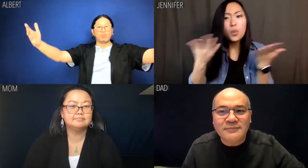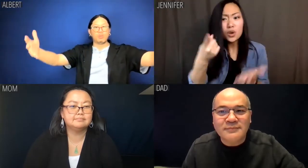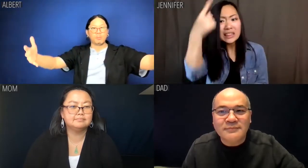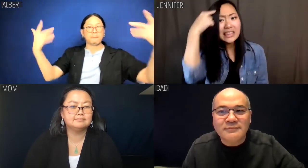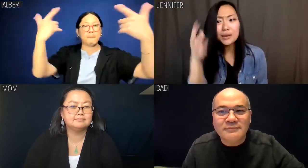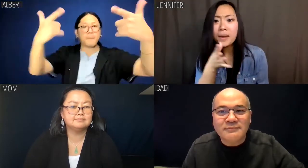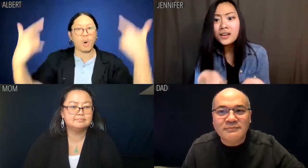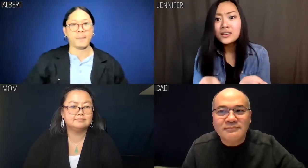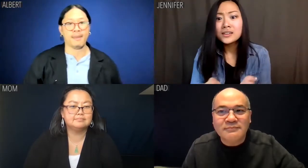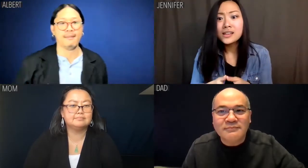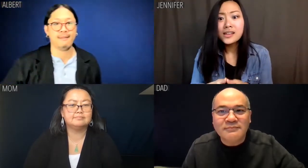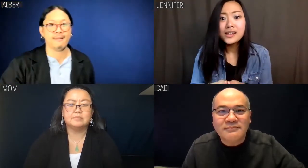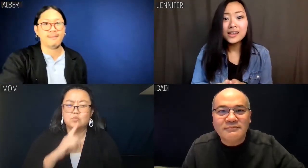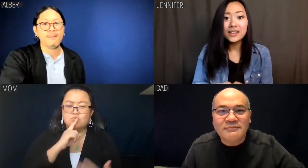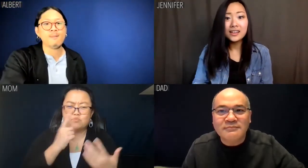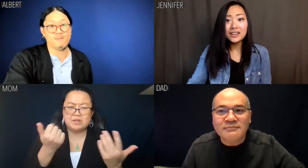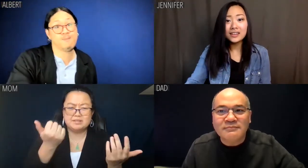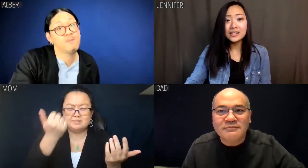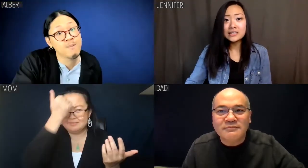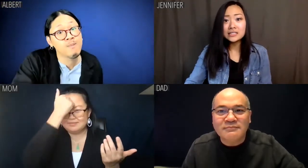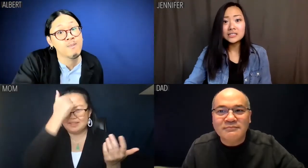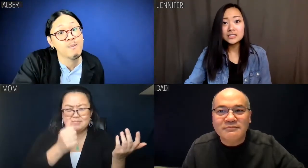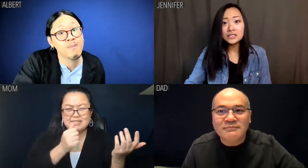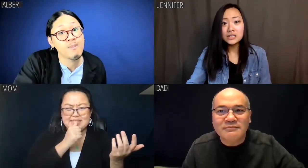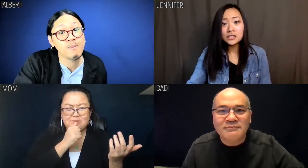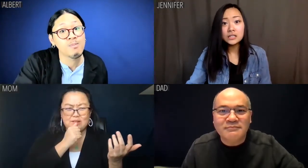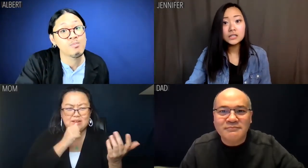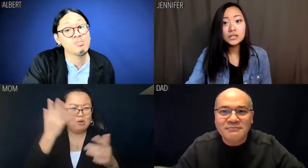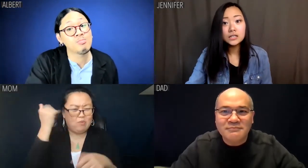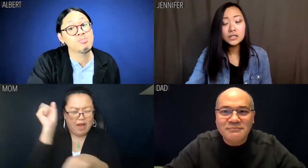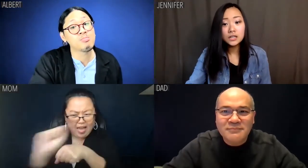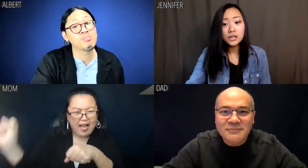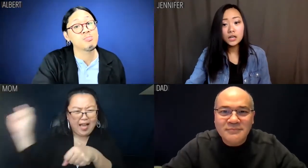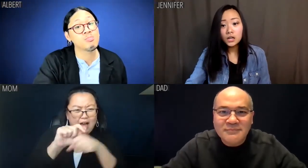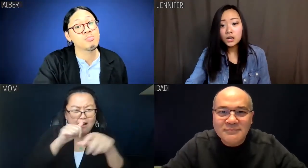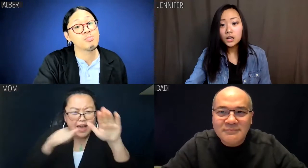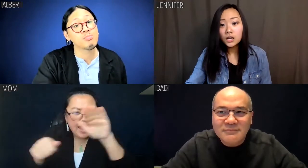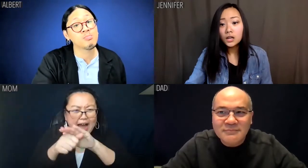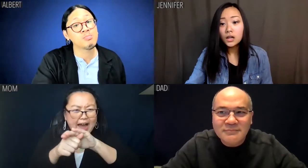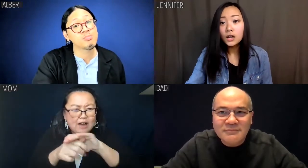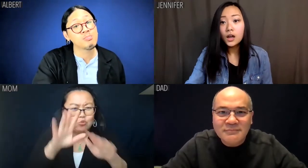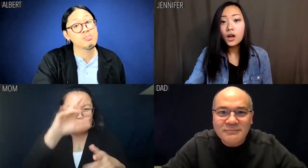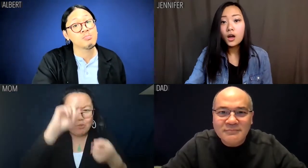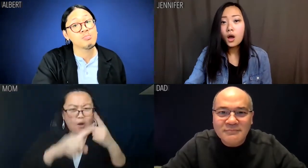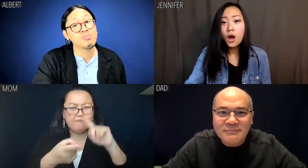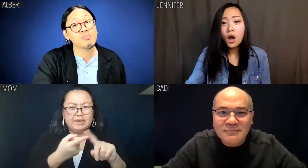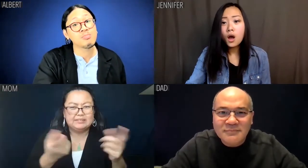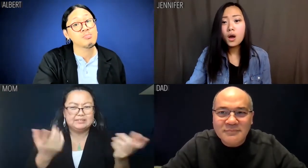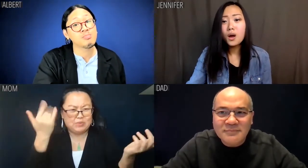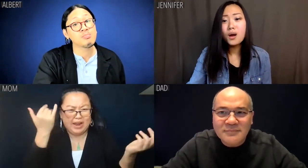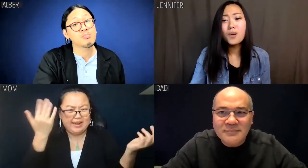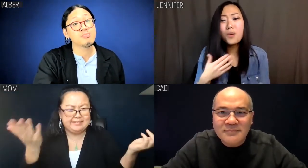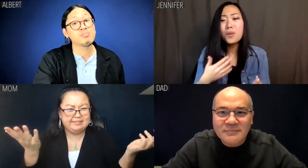Jennifer: So what do you think, Mom? Mom: That's a pretty dumb secret. Why would you go to such pains to hide your boyfriend?